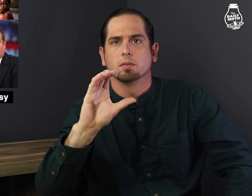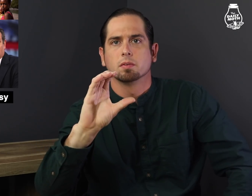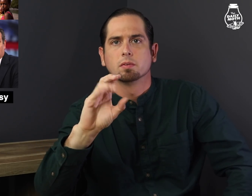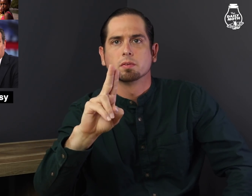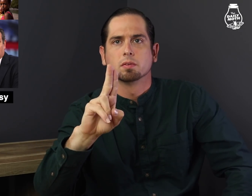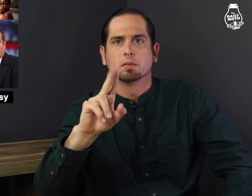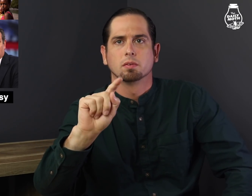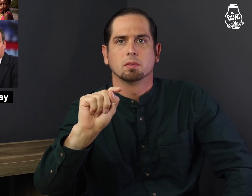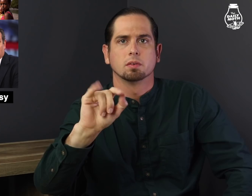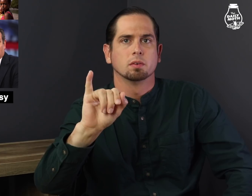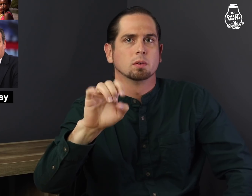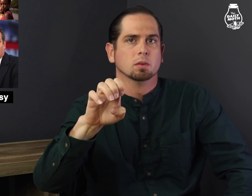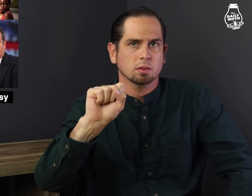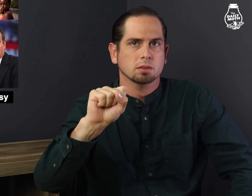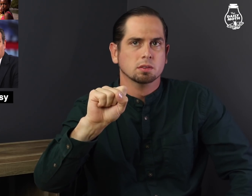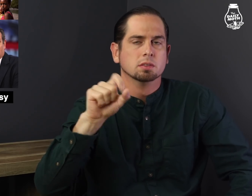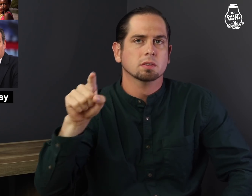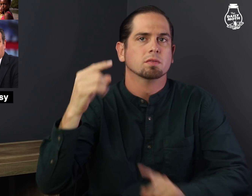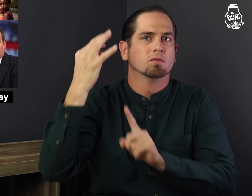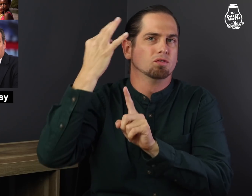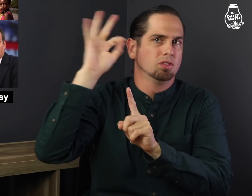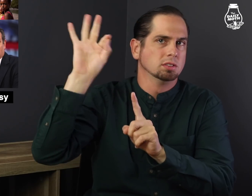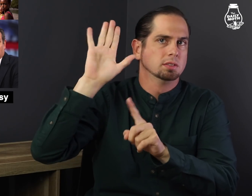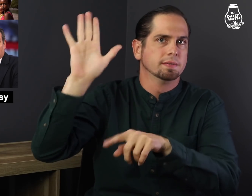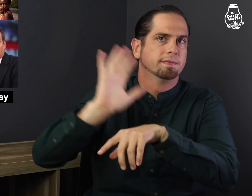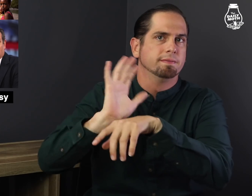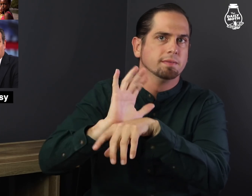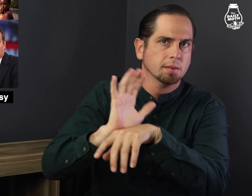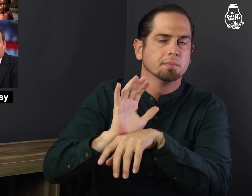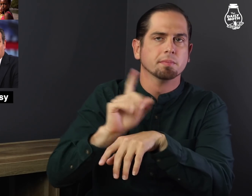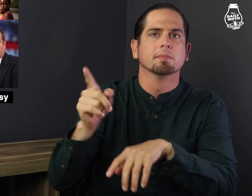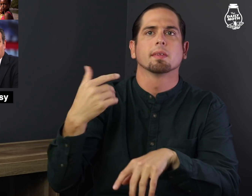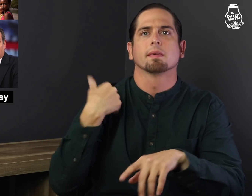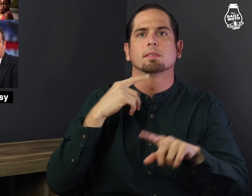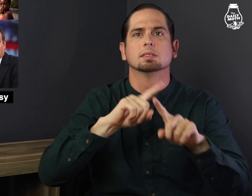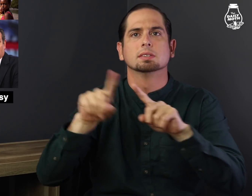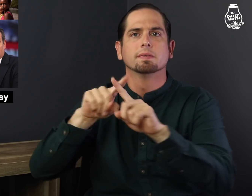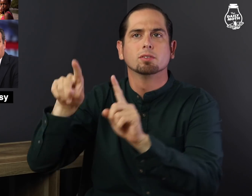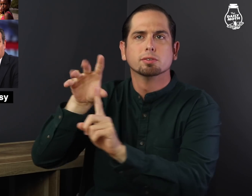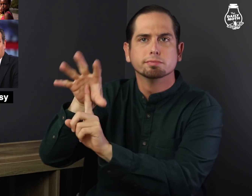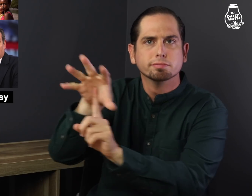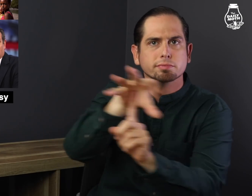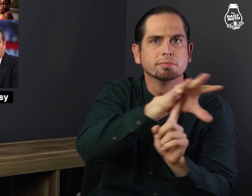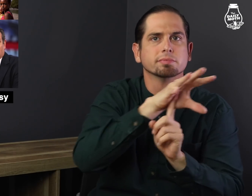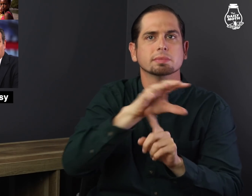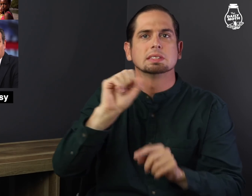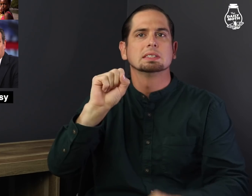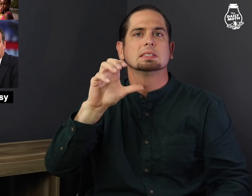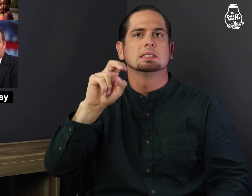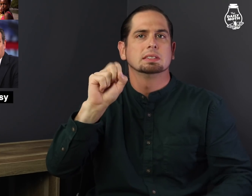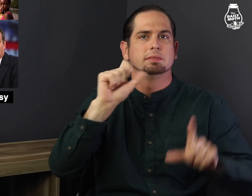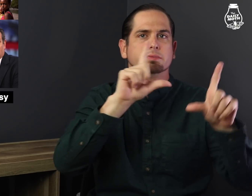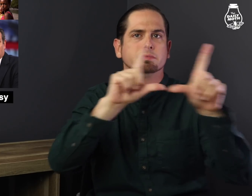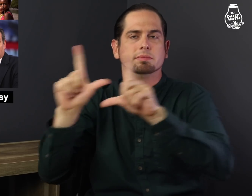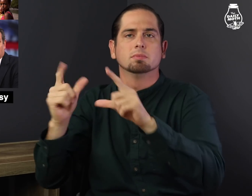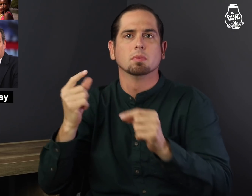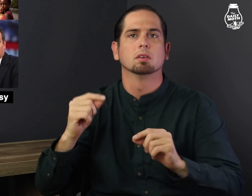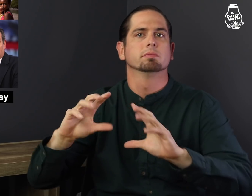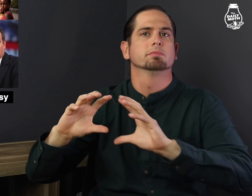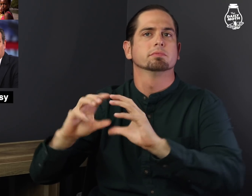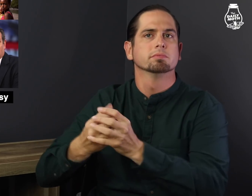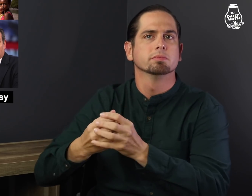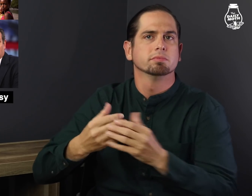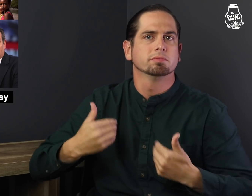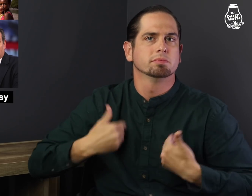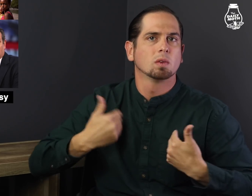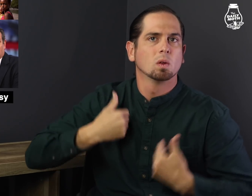"Cuties," which is a French film that has scenes of a group